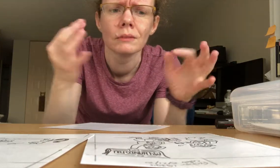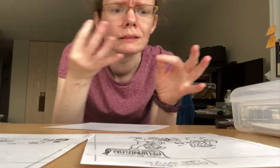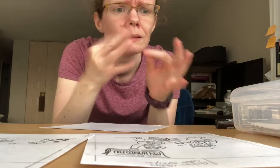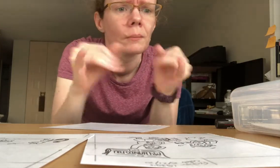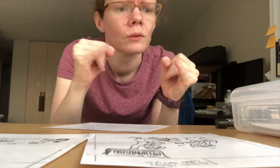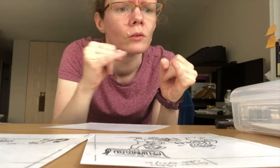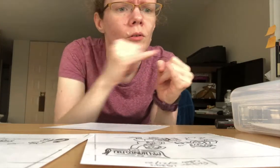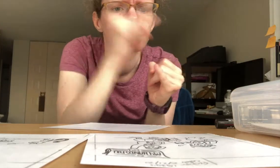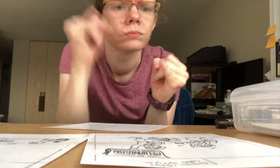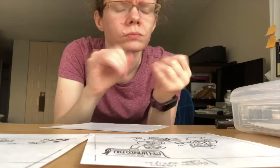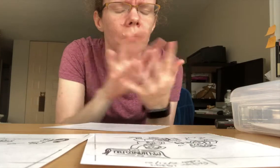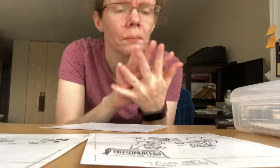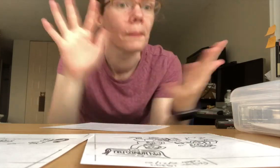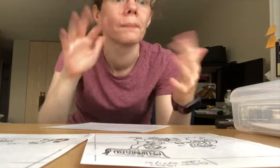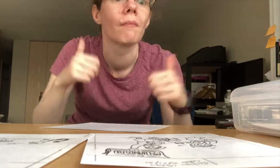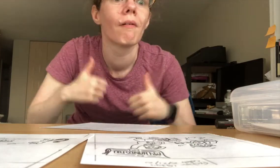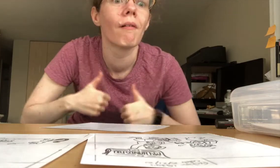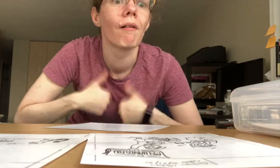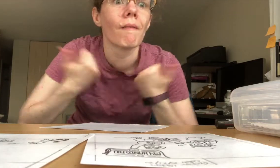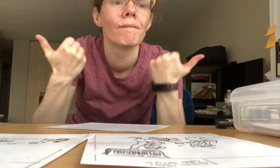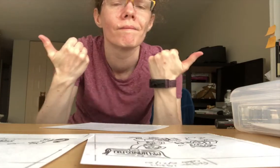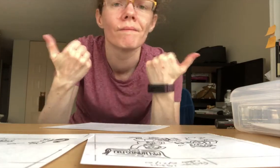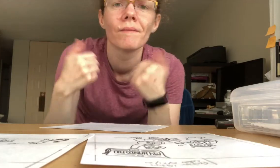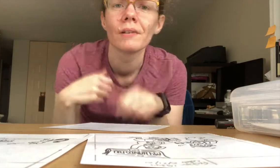The ink marks seem simple but the texture gives it life.